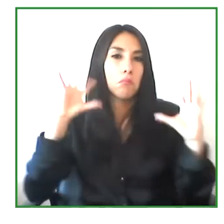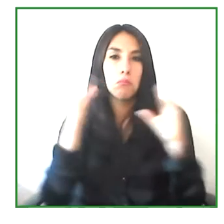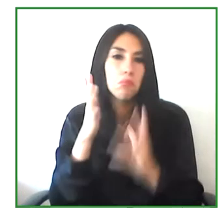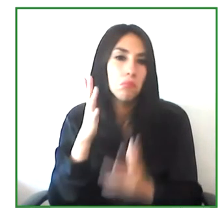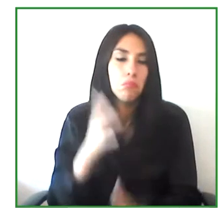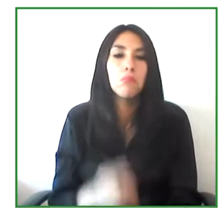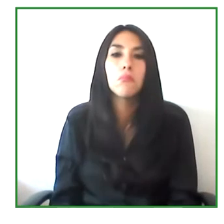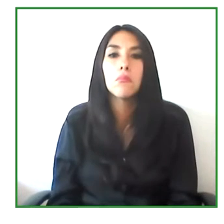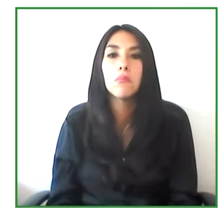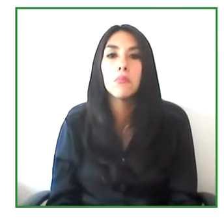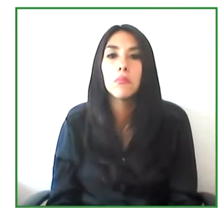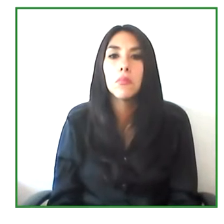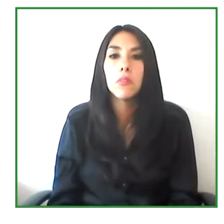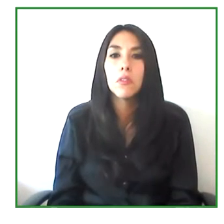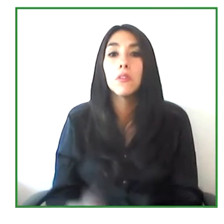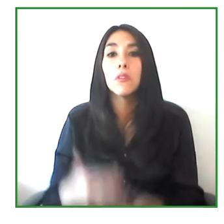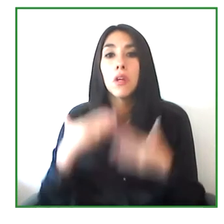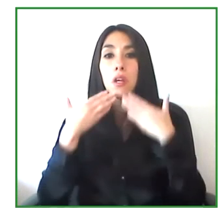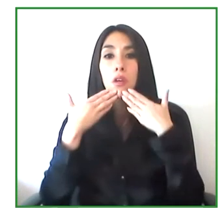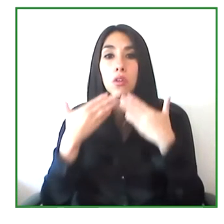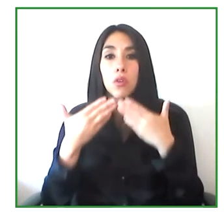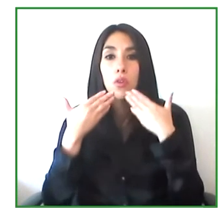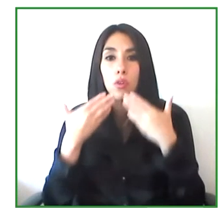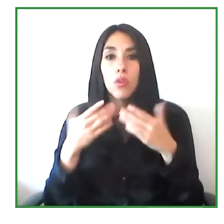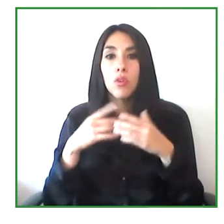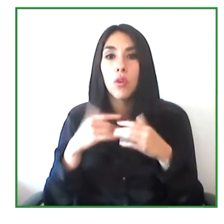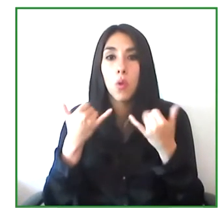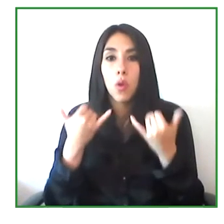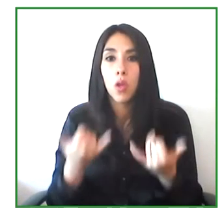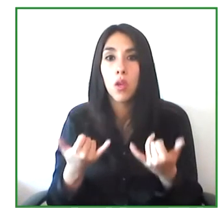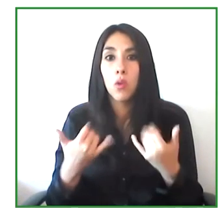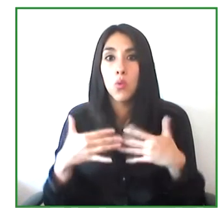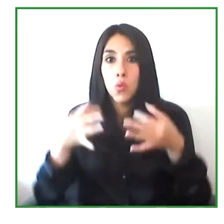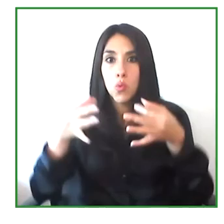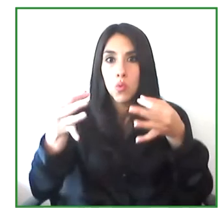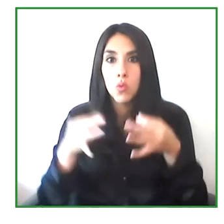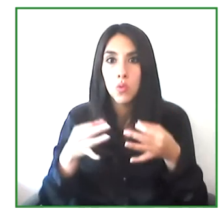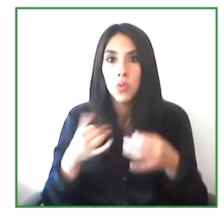we. Are building our percentage is of use in those areas.